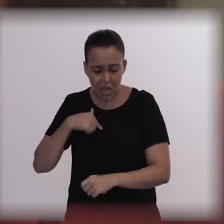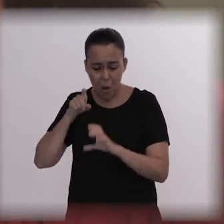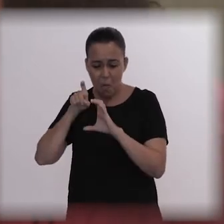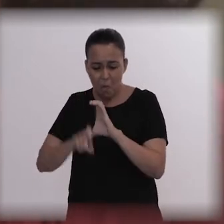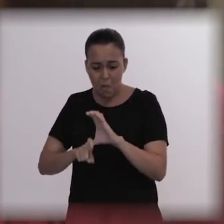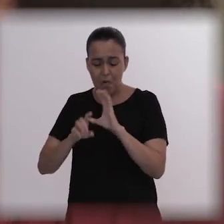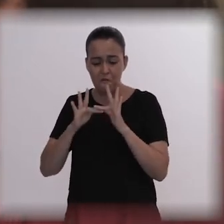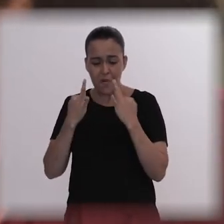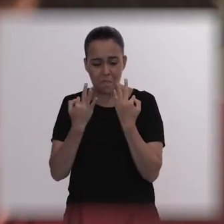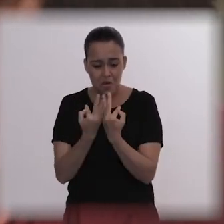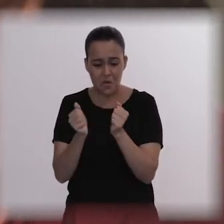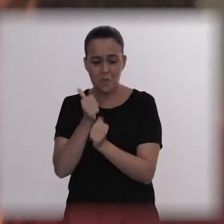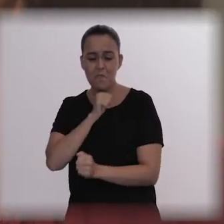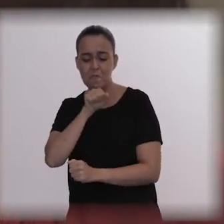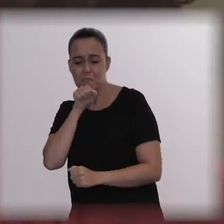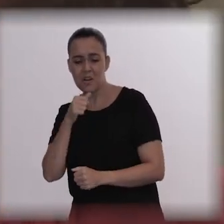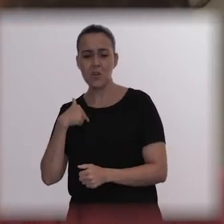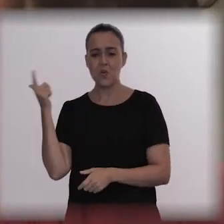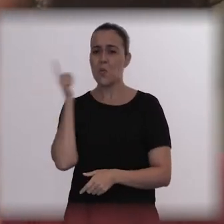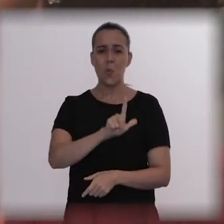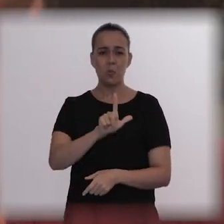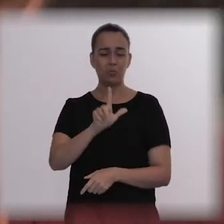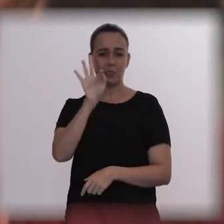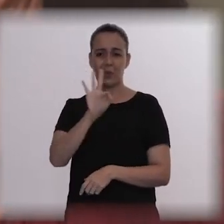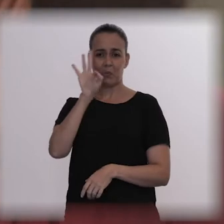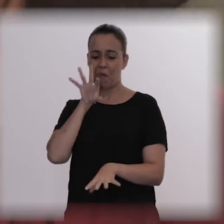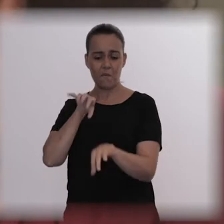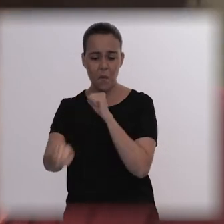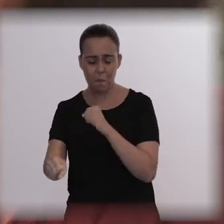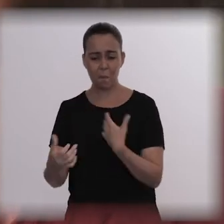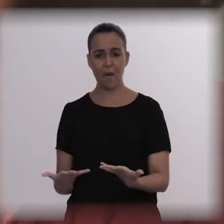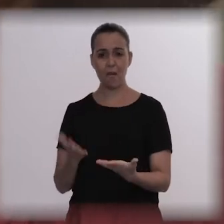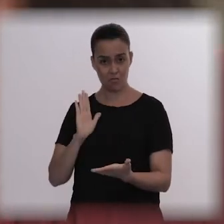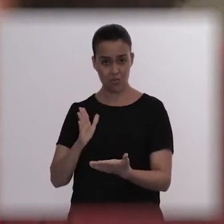I can't accomplish anything, I haven’t finish college, I started three courses, but I haven't finished any of them.